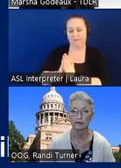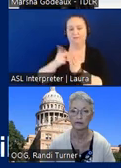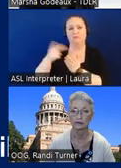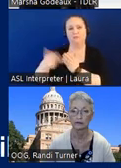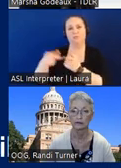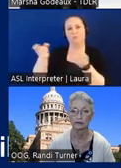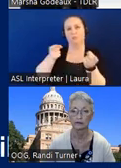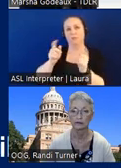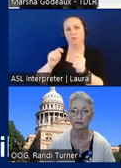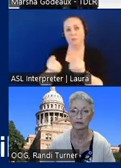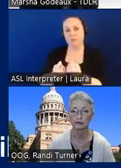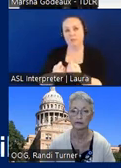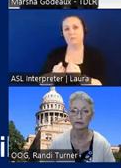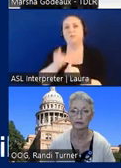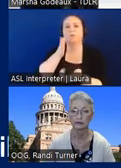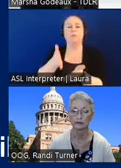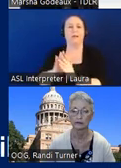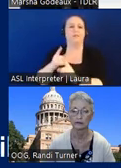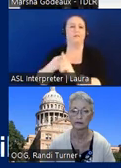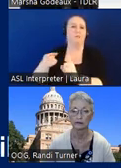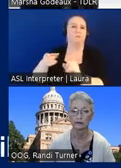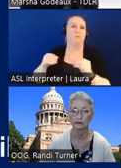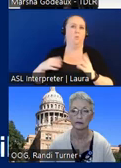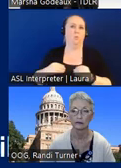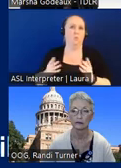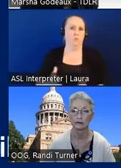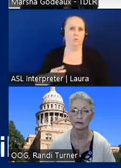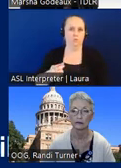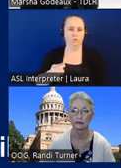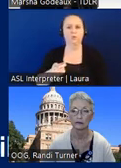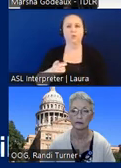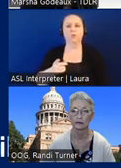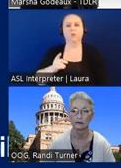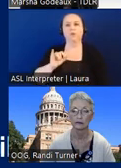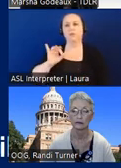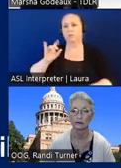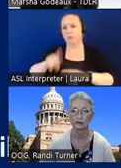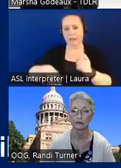um we'll ask that information from the owner and if it's something we can't prove more than likely